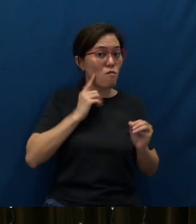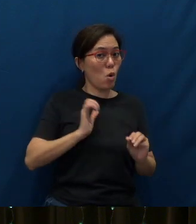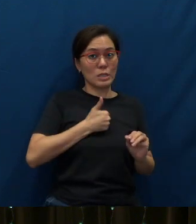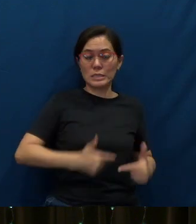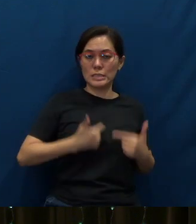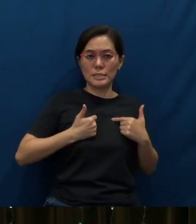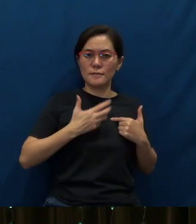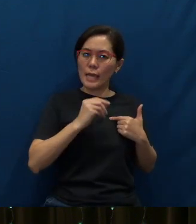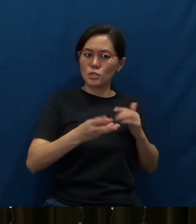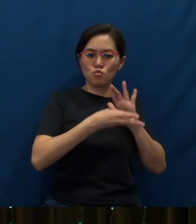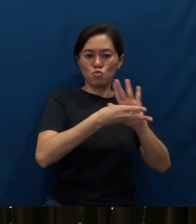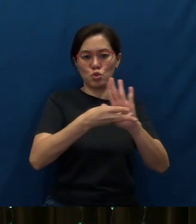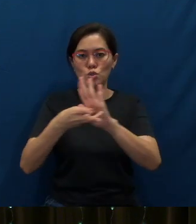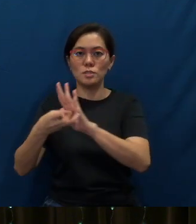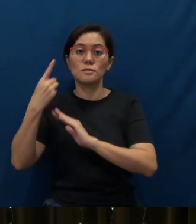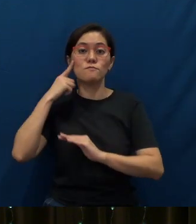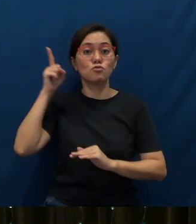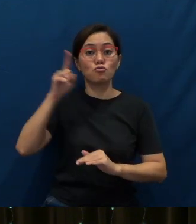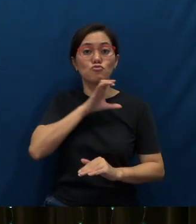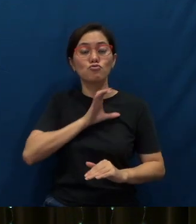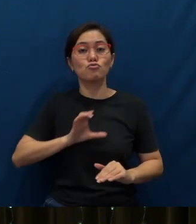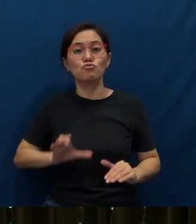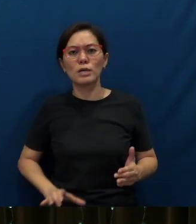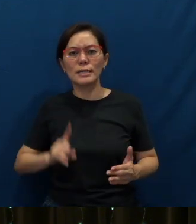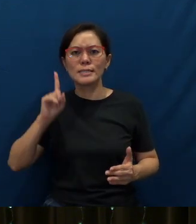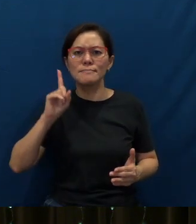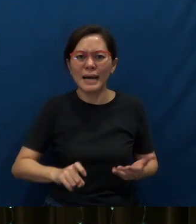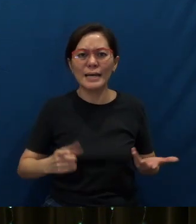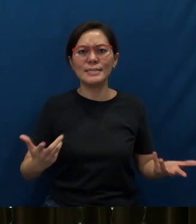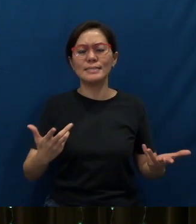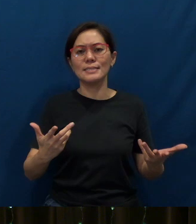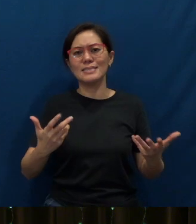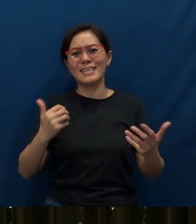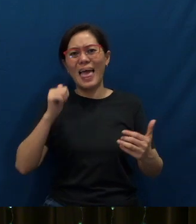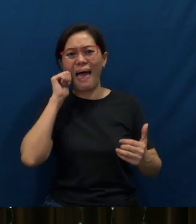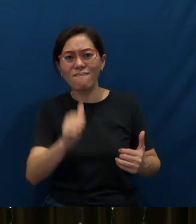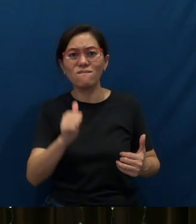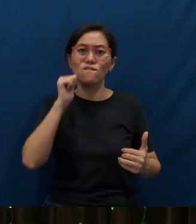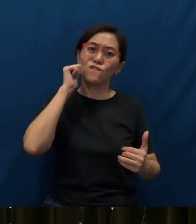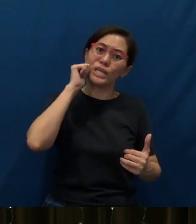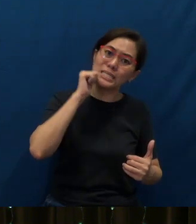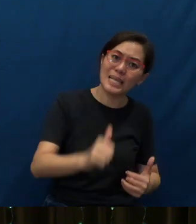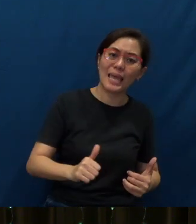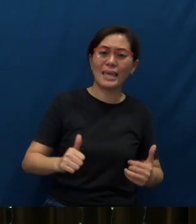And witnessing for Christ must surely be an everyday way of life.